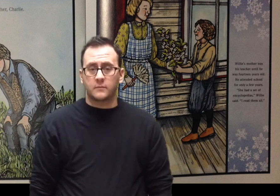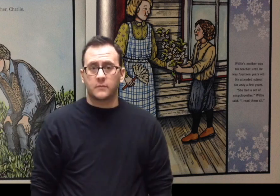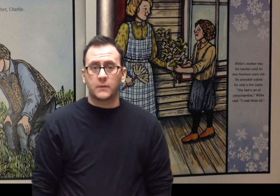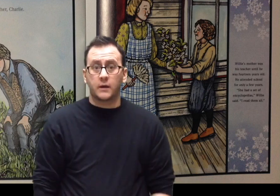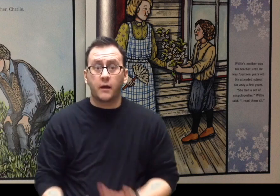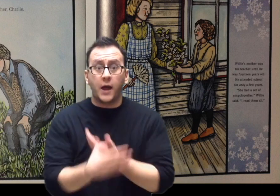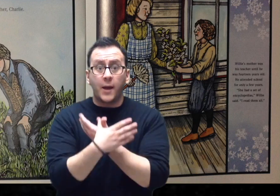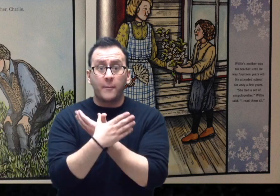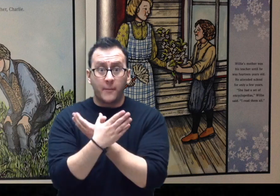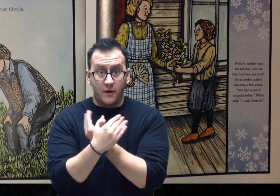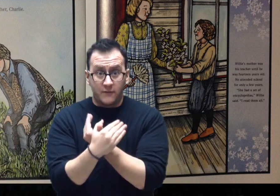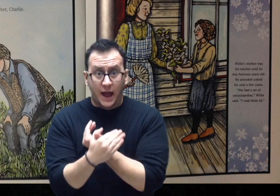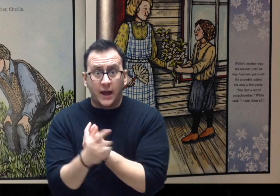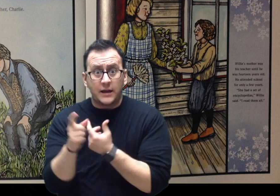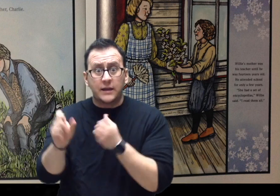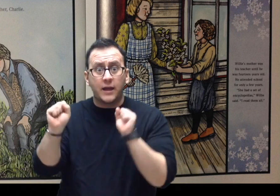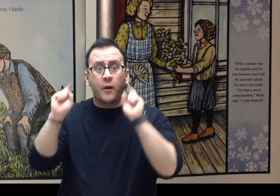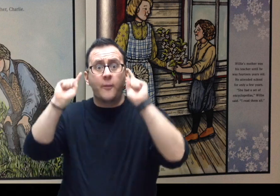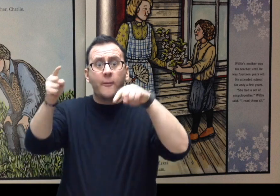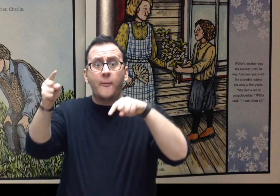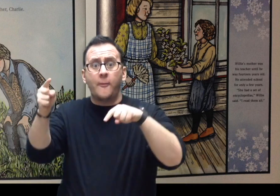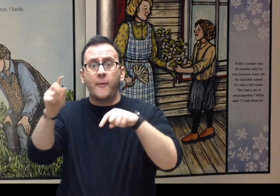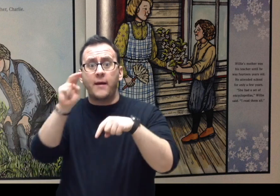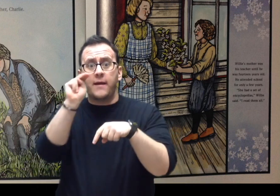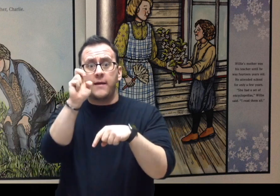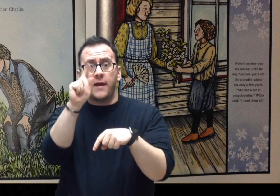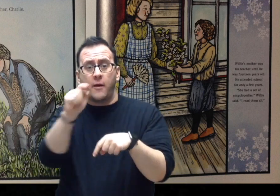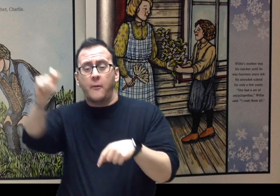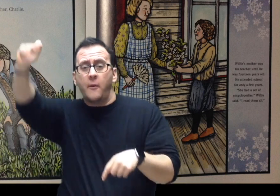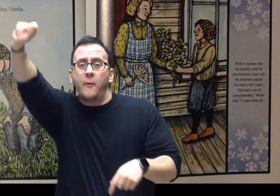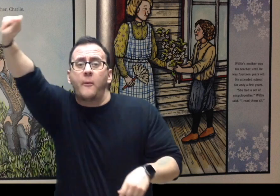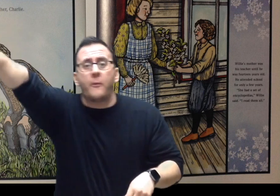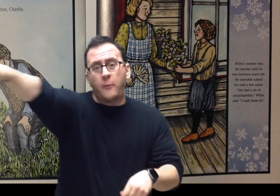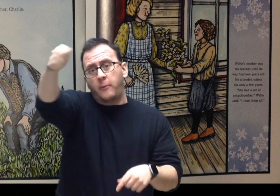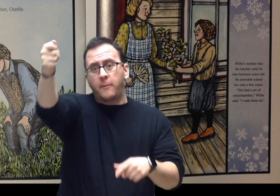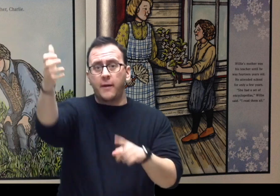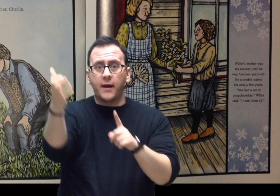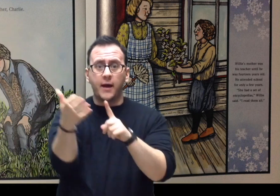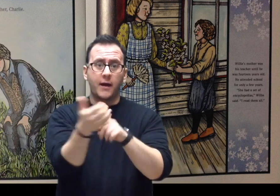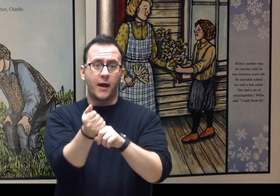Central Story: He could net butterflies and show them to his older brother Charlie.